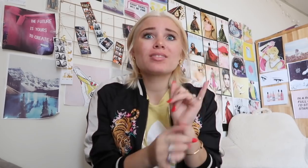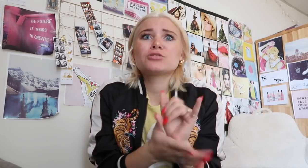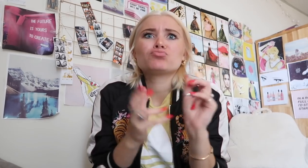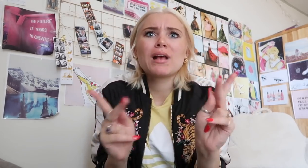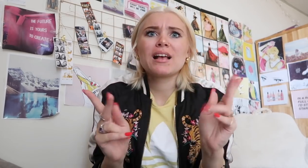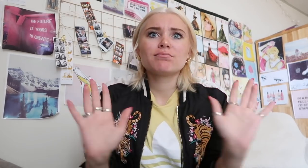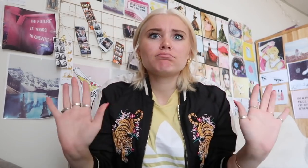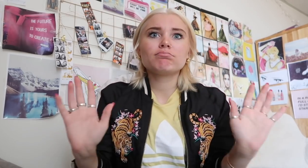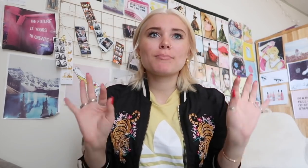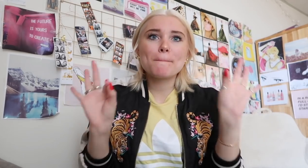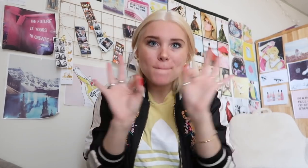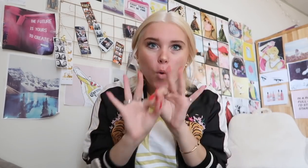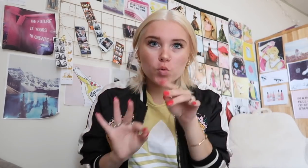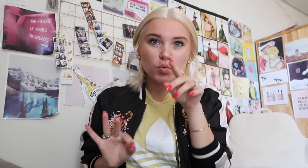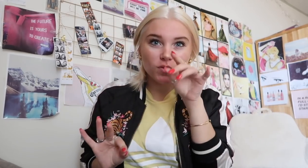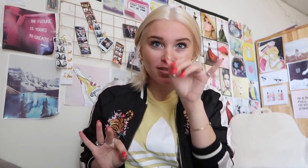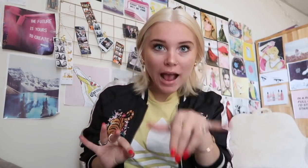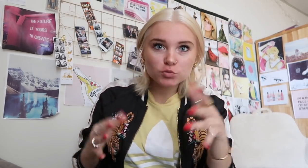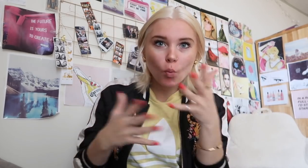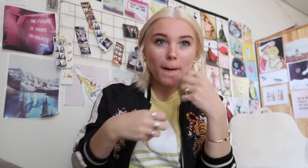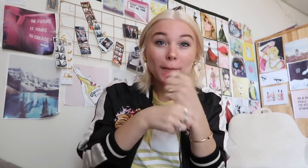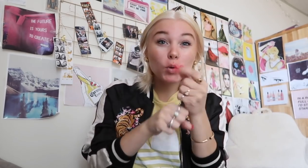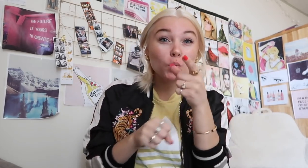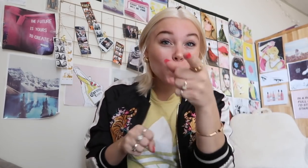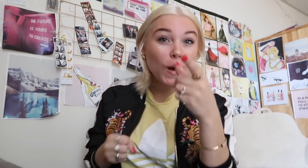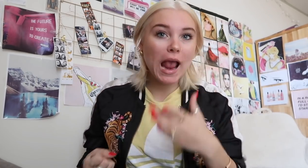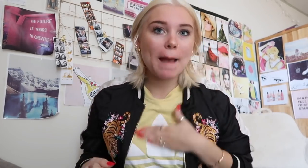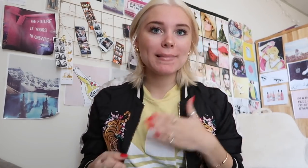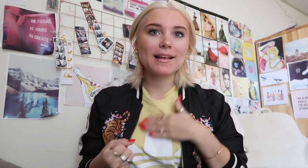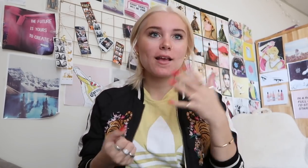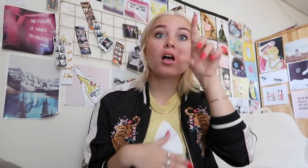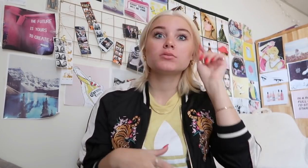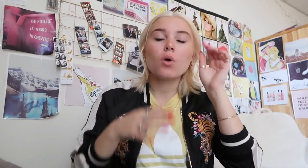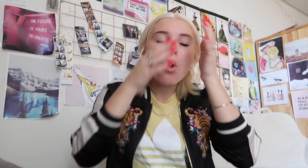and know what? IT IS OKAY! IT IS ALL MATTERS THAT WHAT MAKES YOU HAPPY